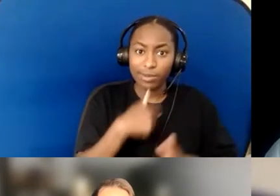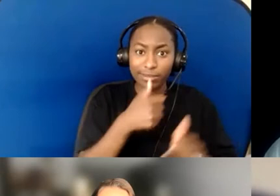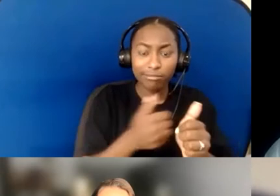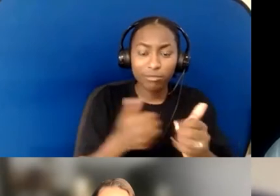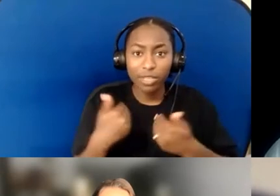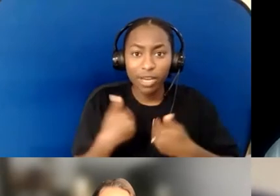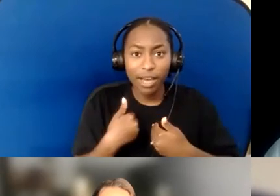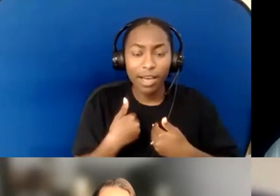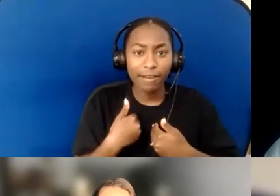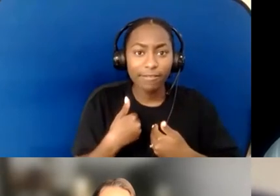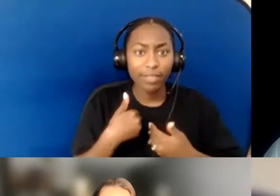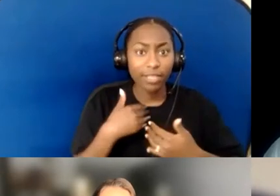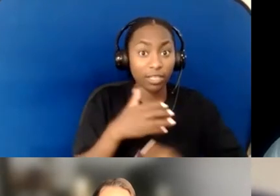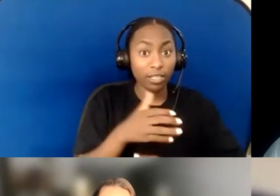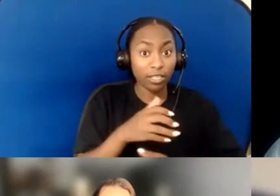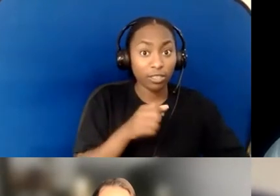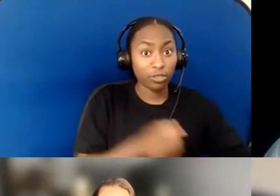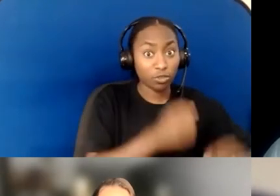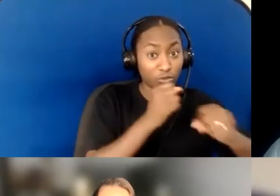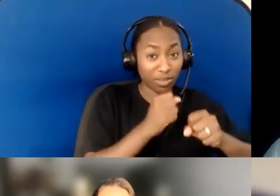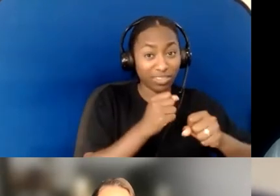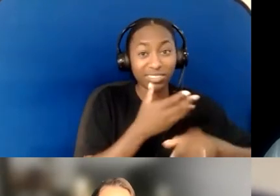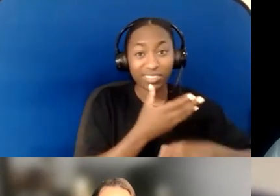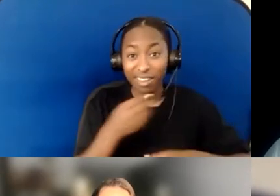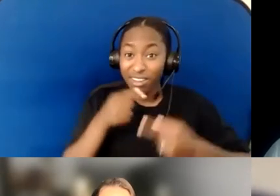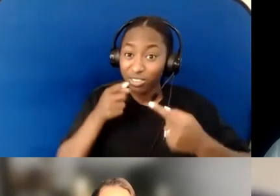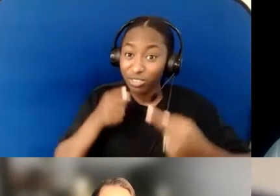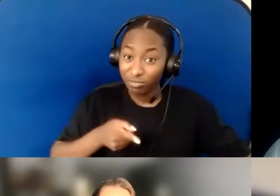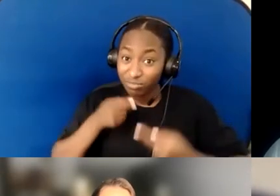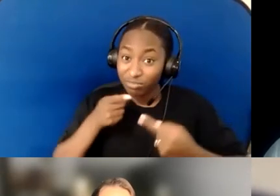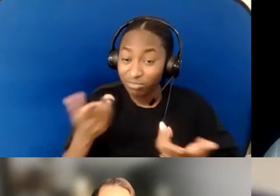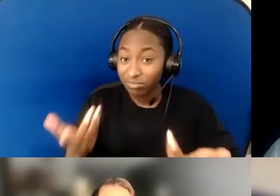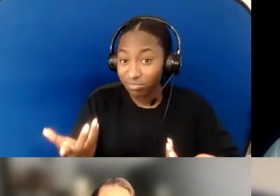our areas of challenge. So we as leaders need to be vulnerable